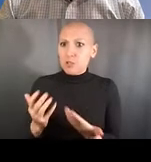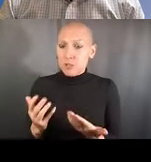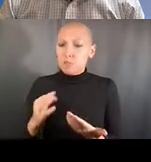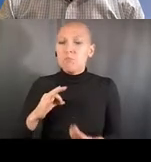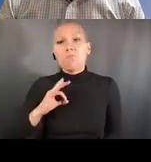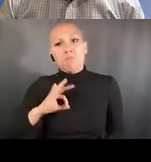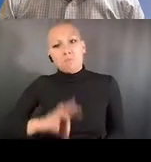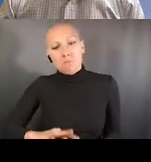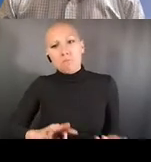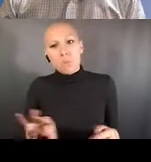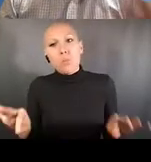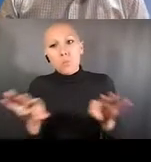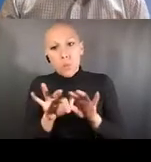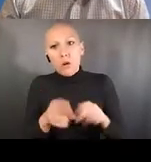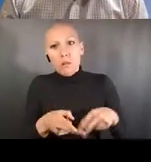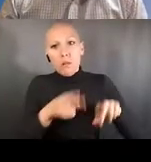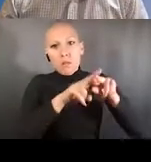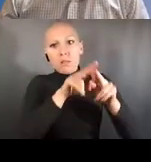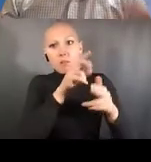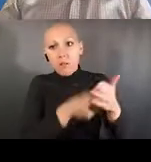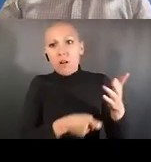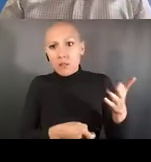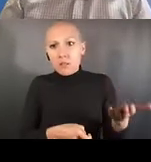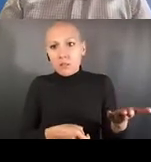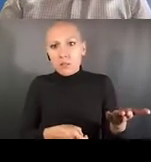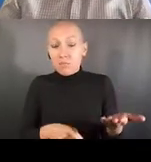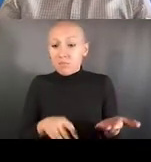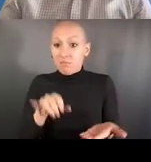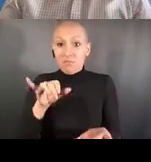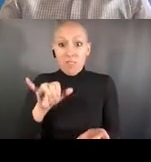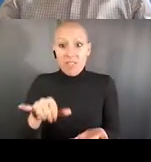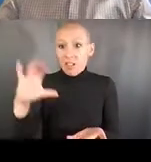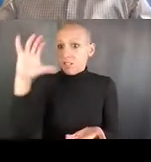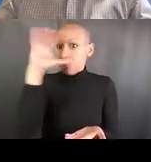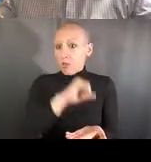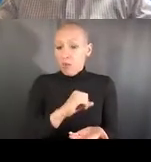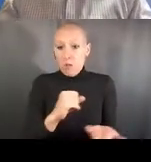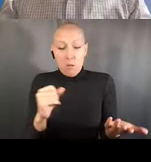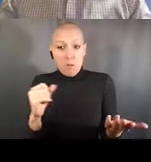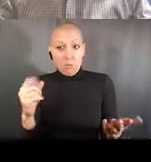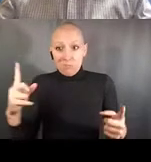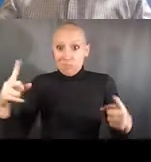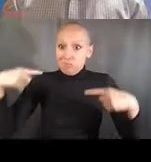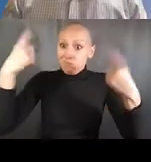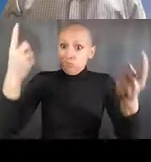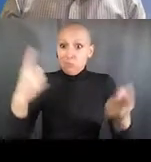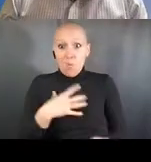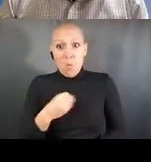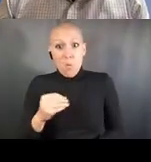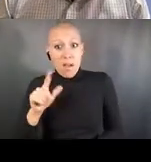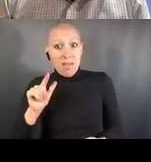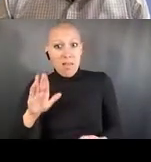more teaching about safety protocols, and how to develop a culture of safety into your curriculum.